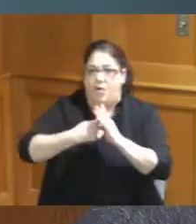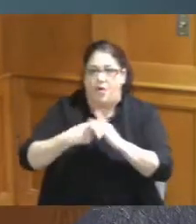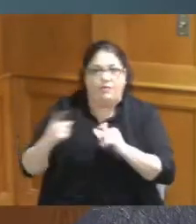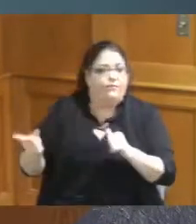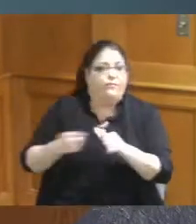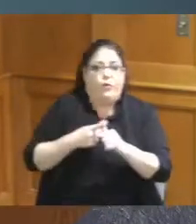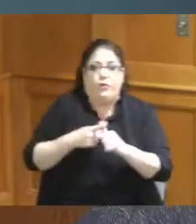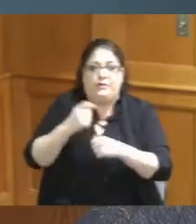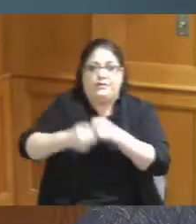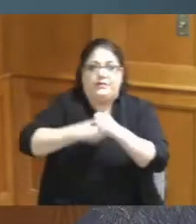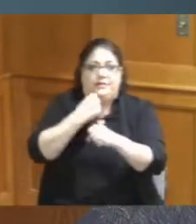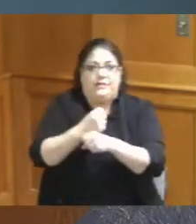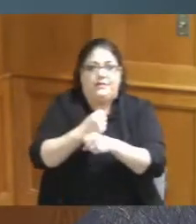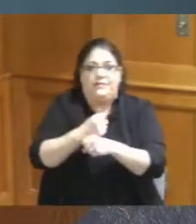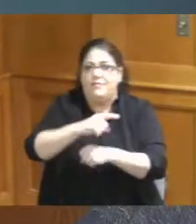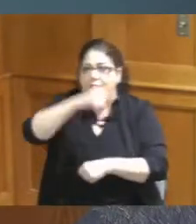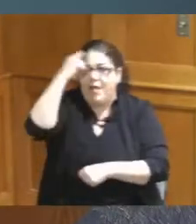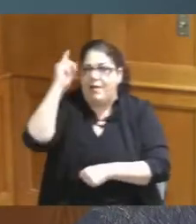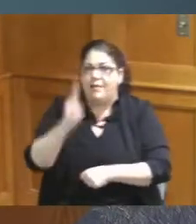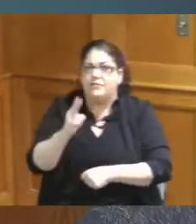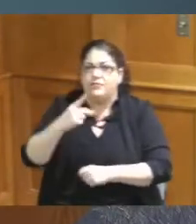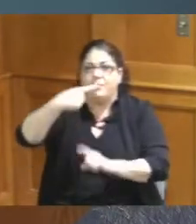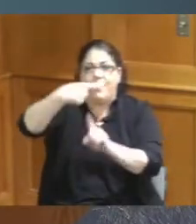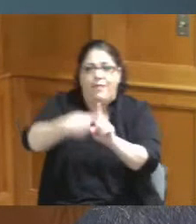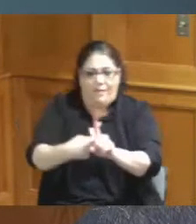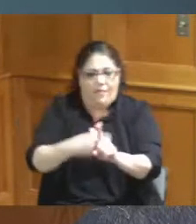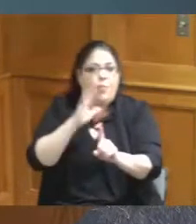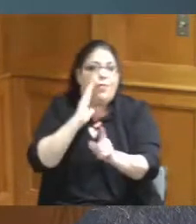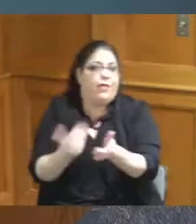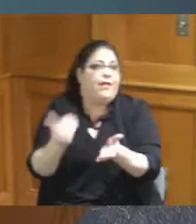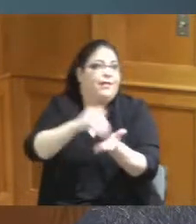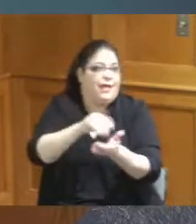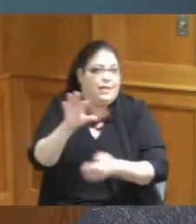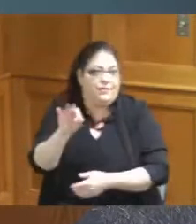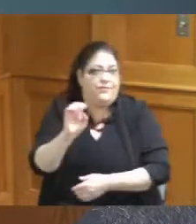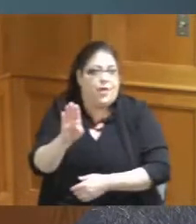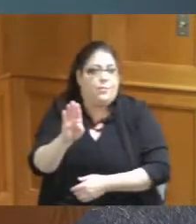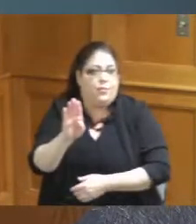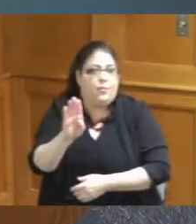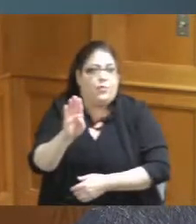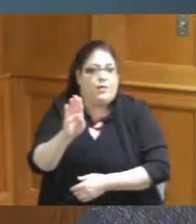elected for Black History Month and that will will be getting that date I think it's in two